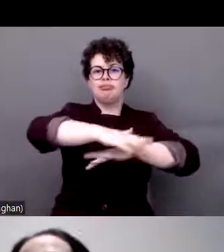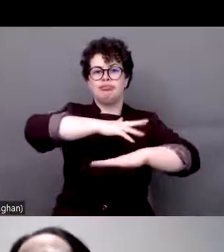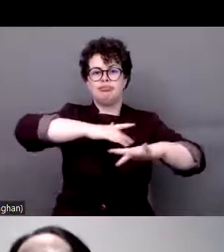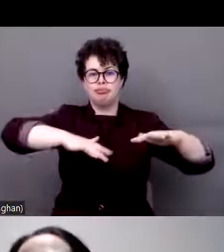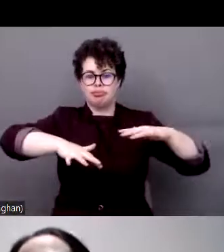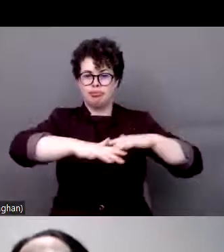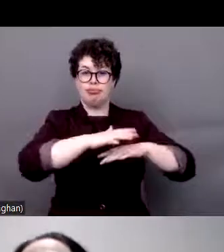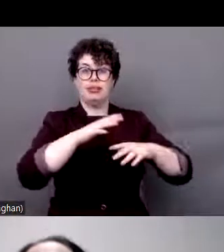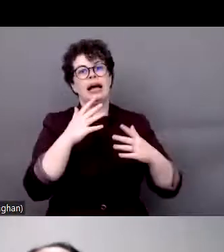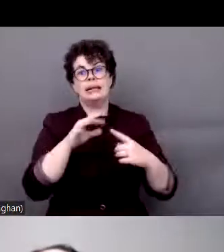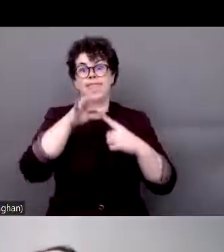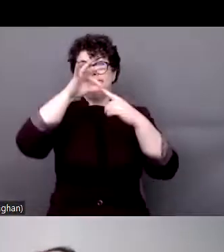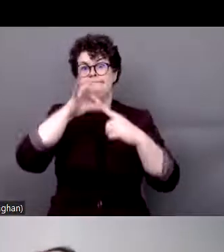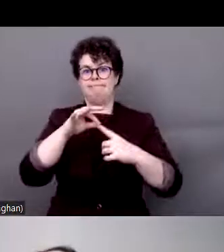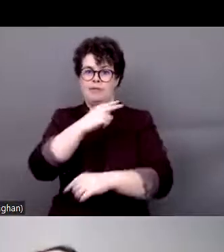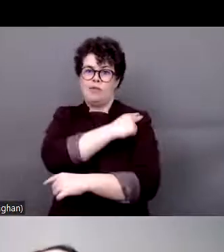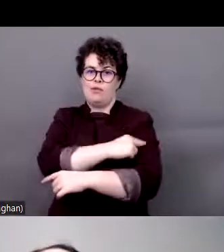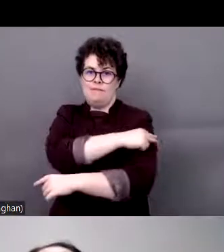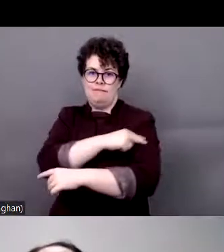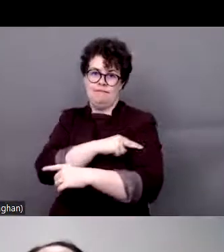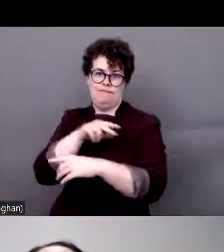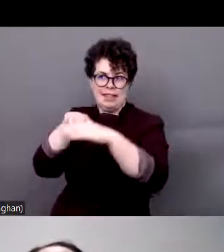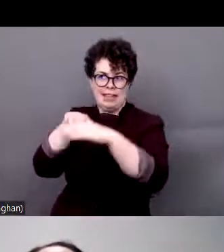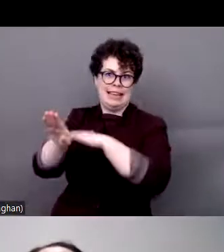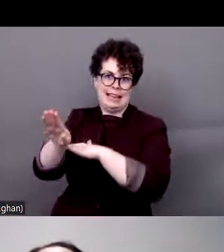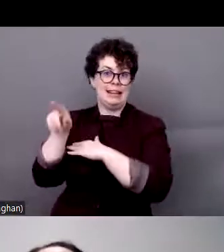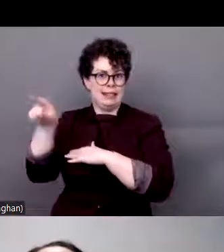with disabilities to medical services.